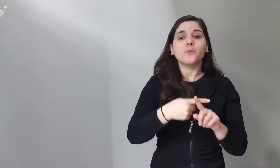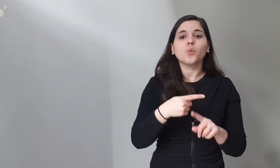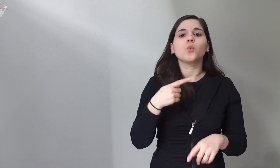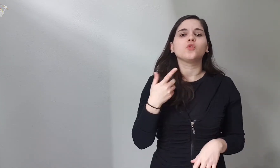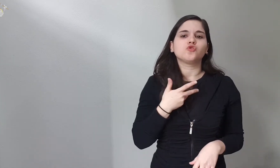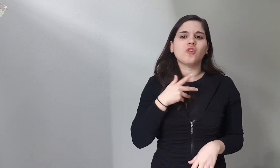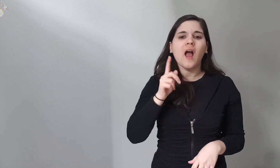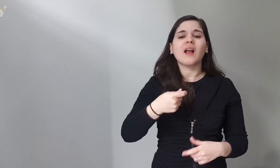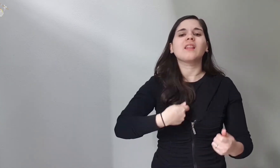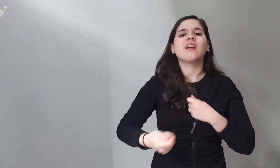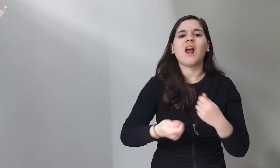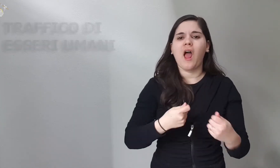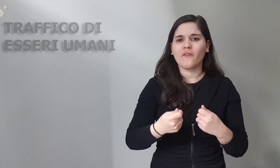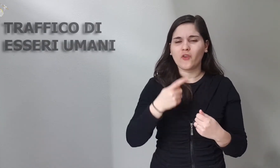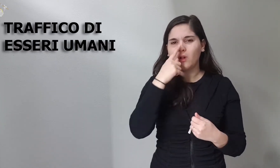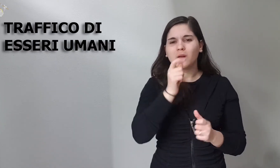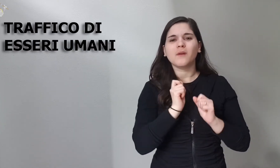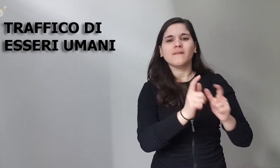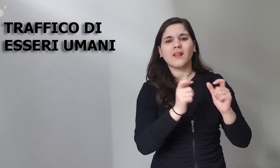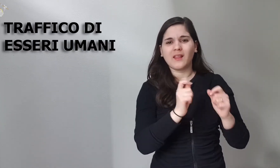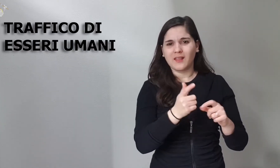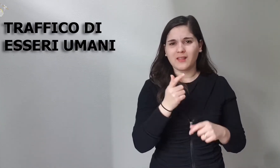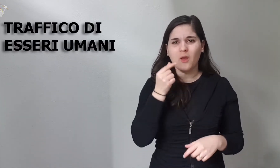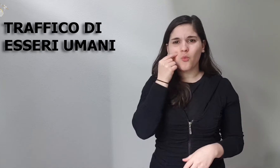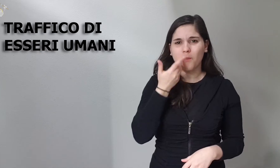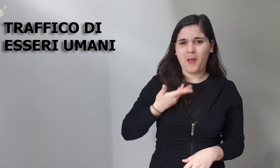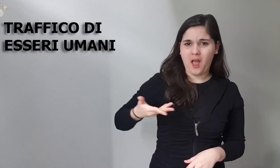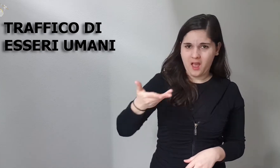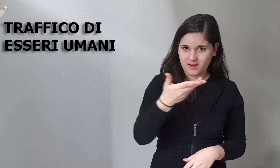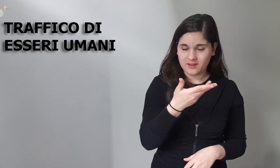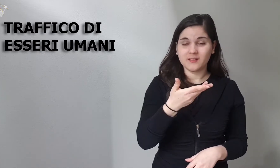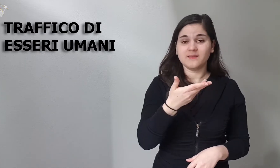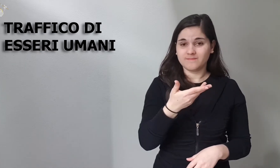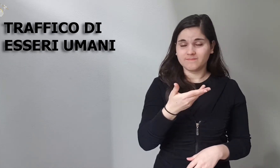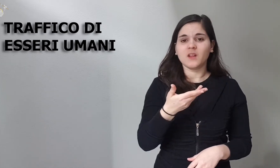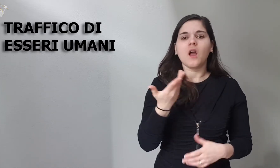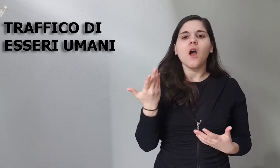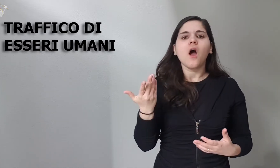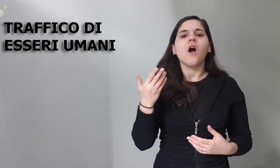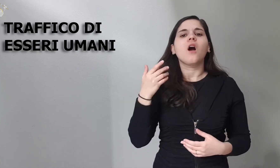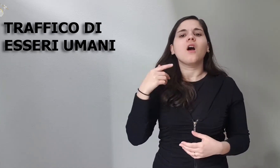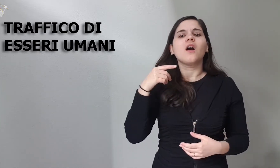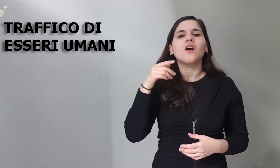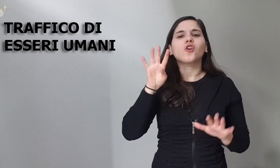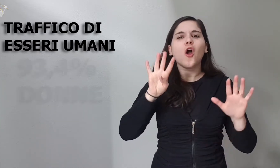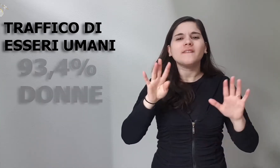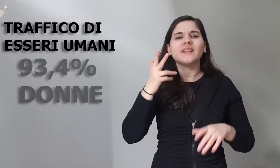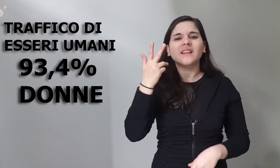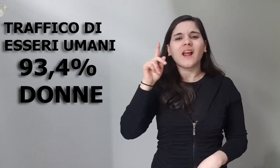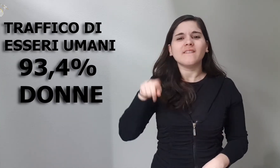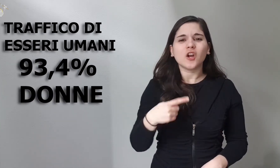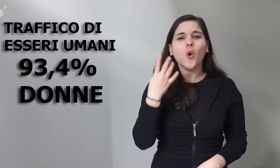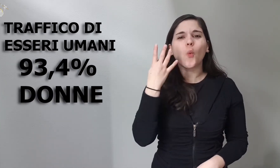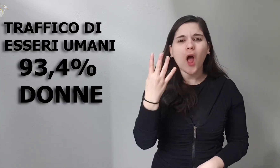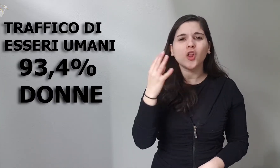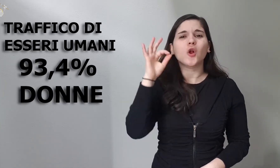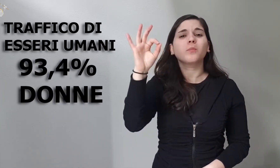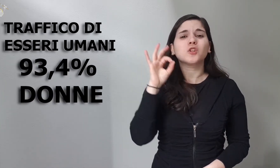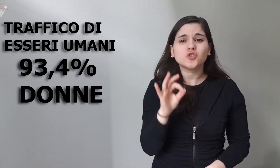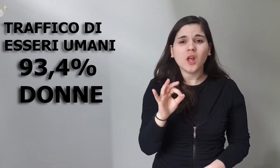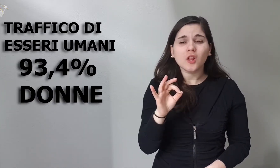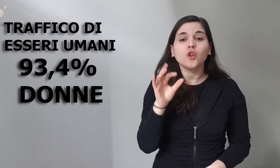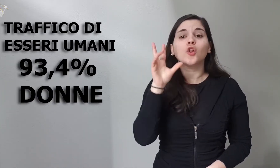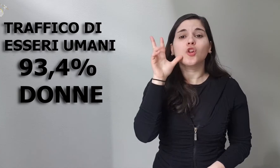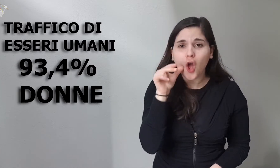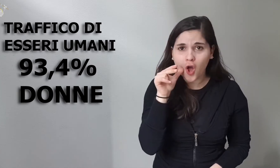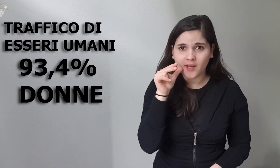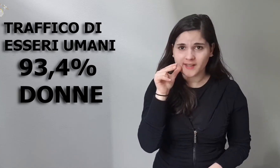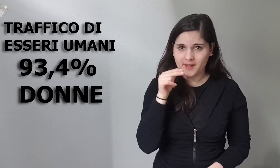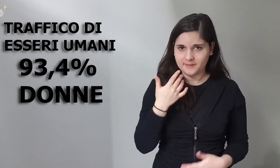There is also human trafficking, 93.4% are female.